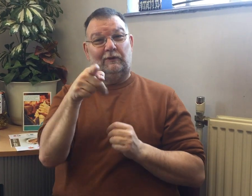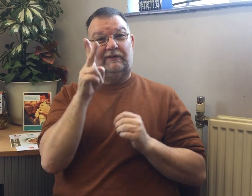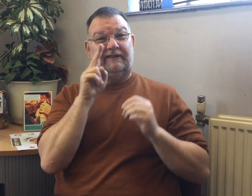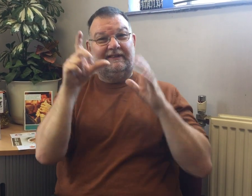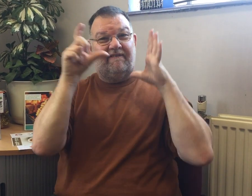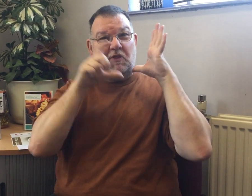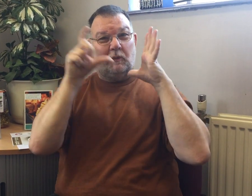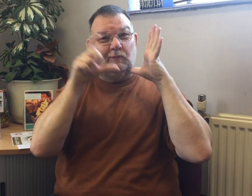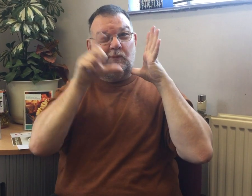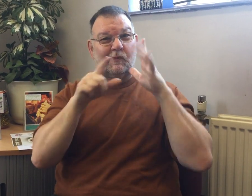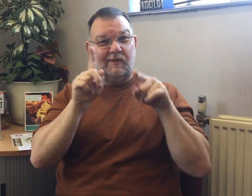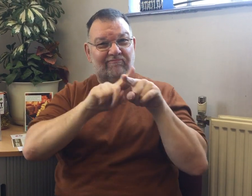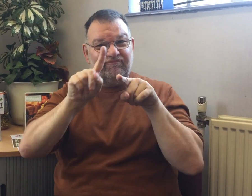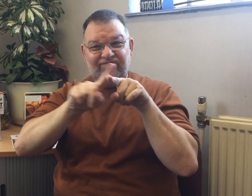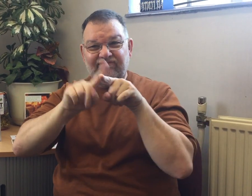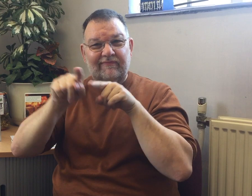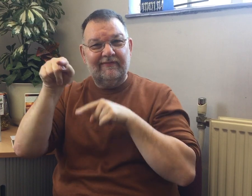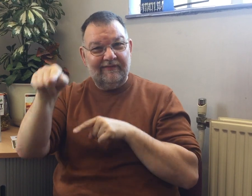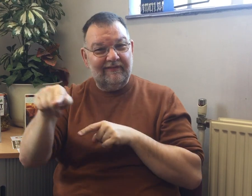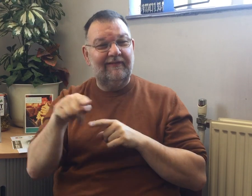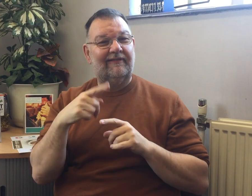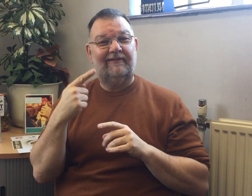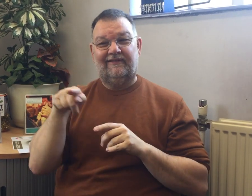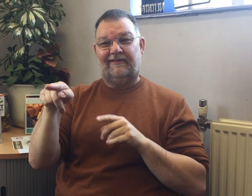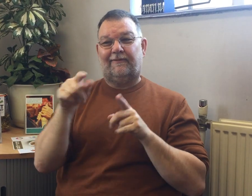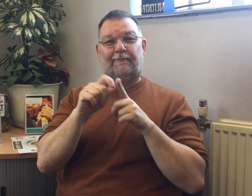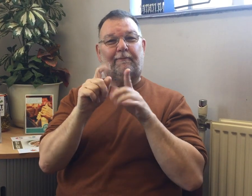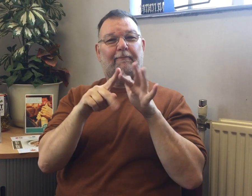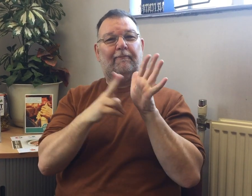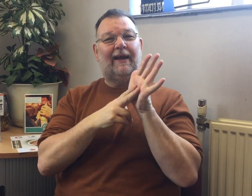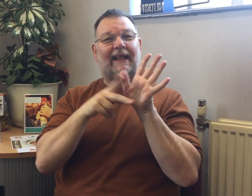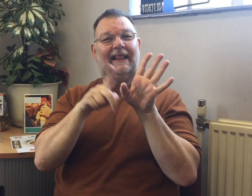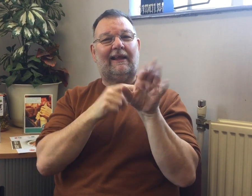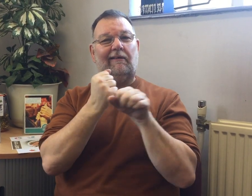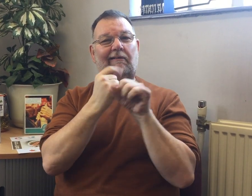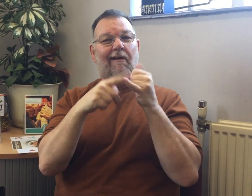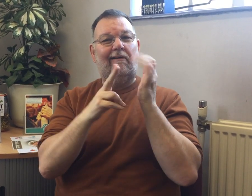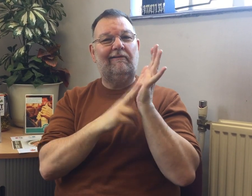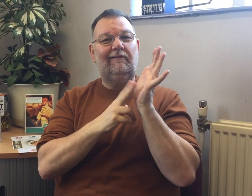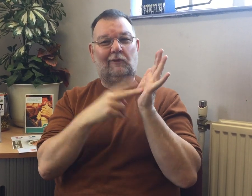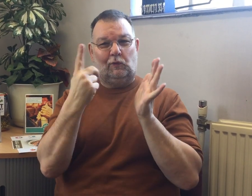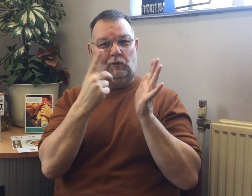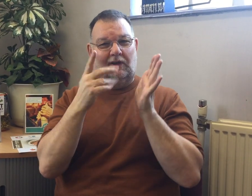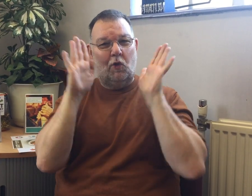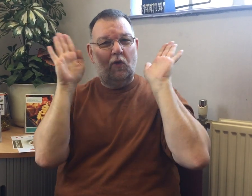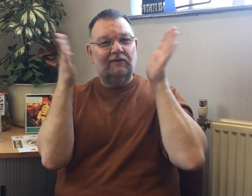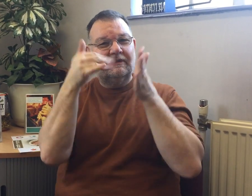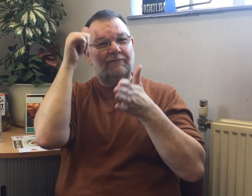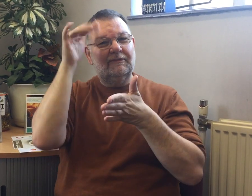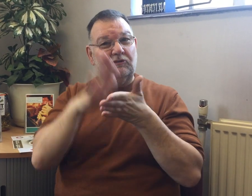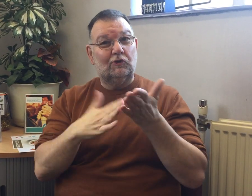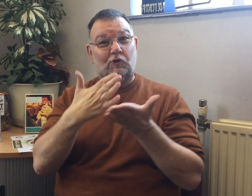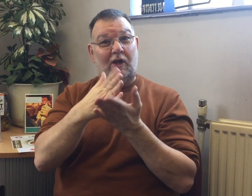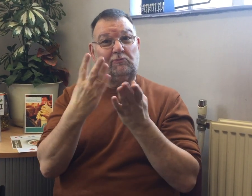You can see the photos of Penny Gunn sharing her experiences of Usher Syndrome with our group